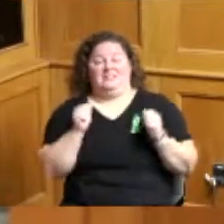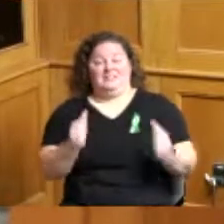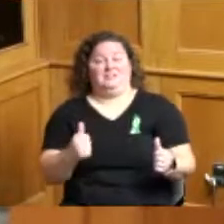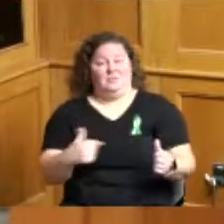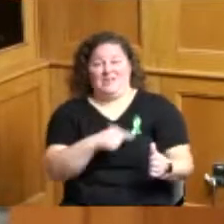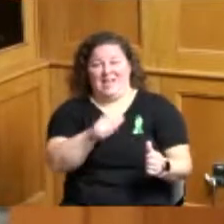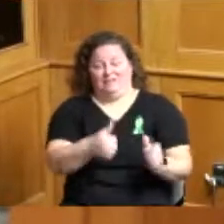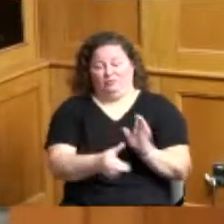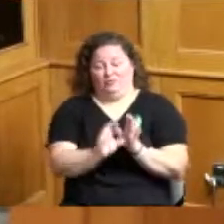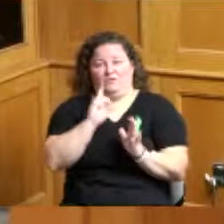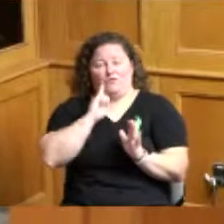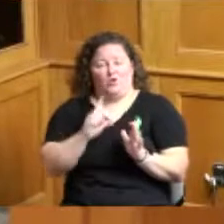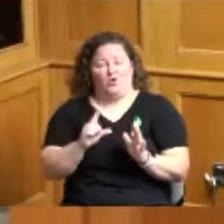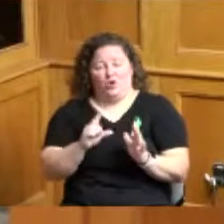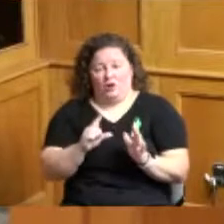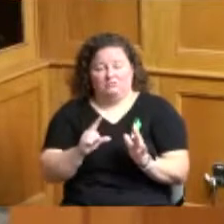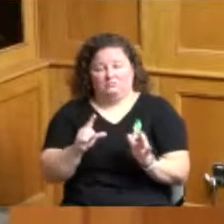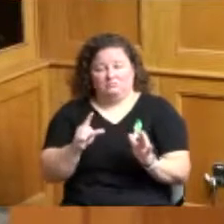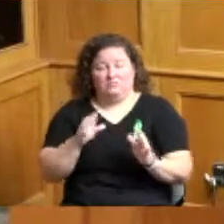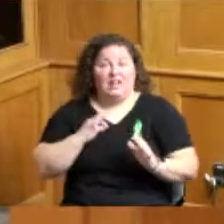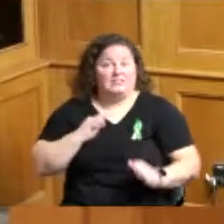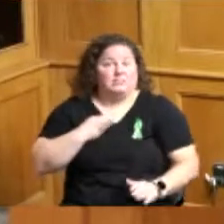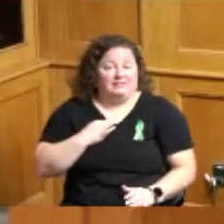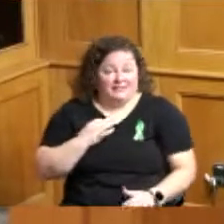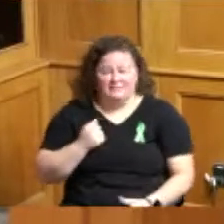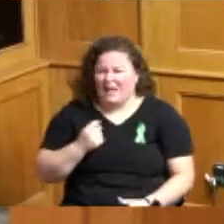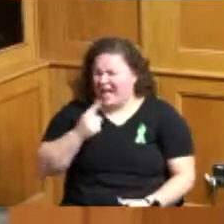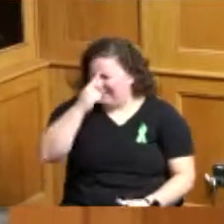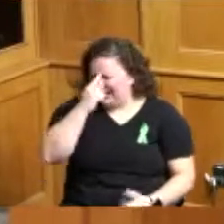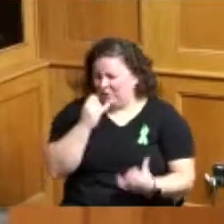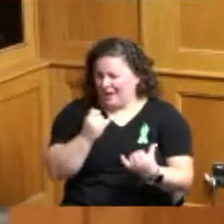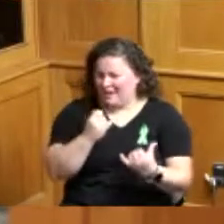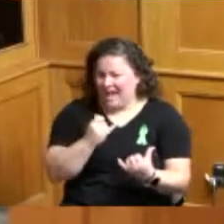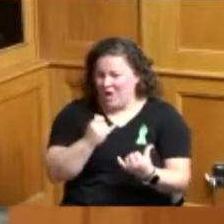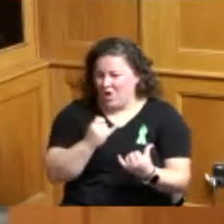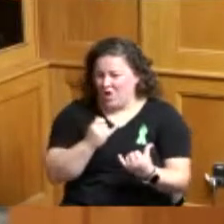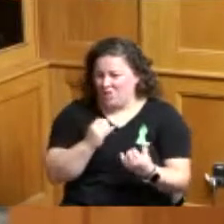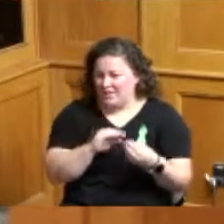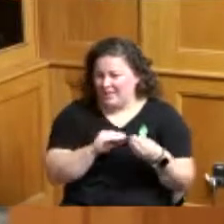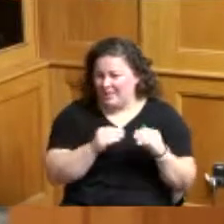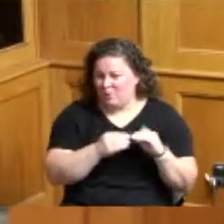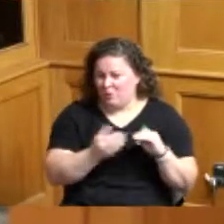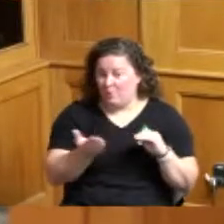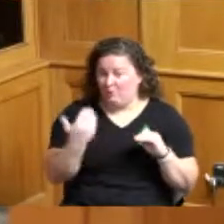during that time I believe the number that we last seen was around 36,000